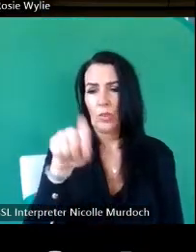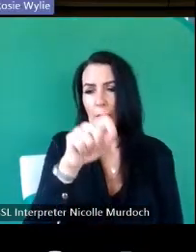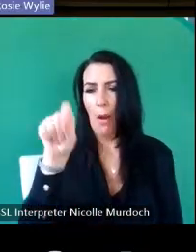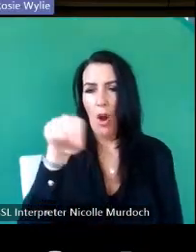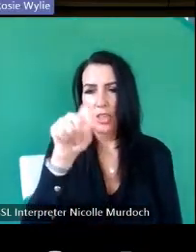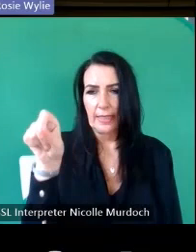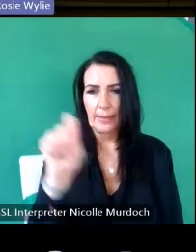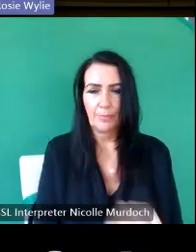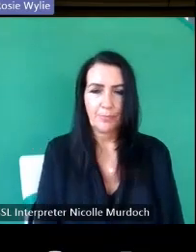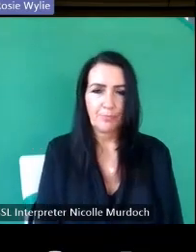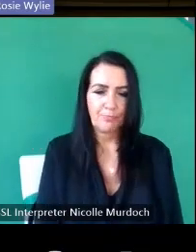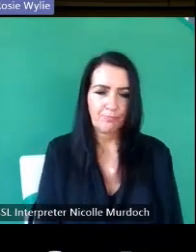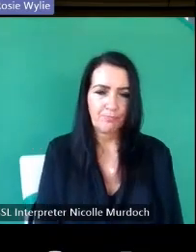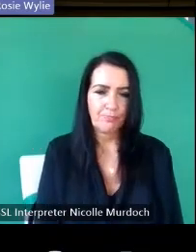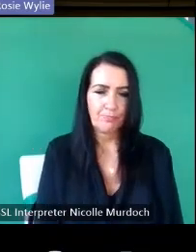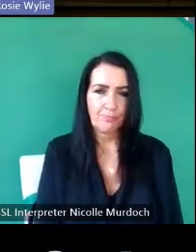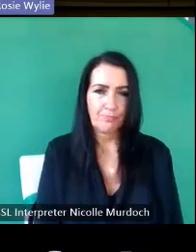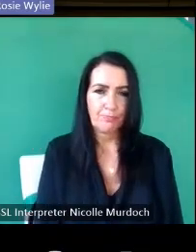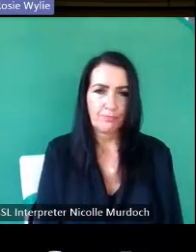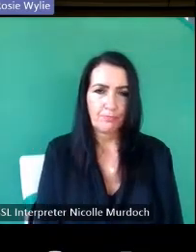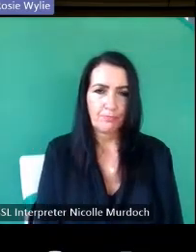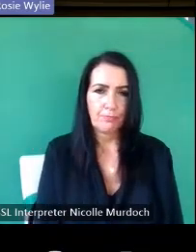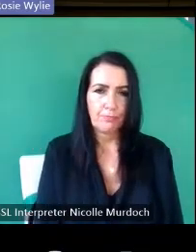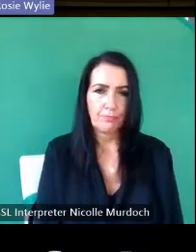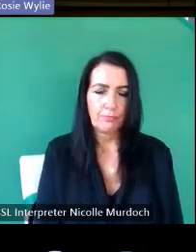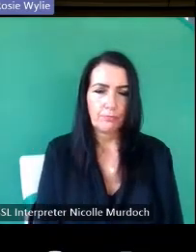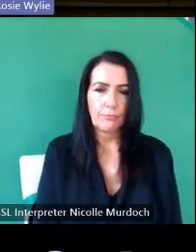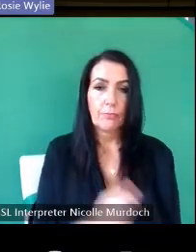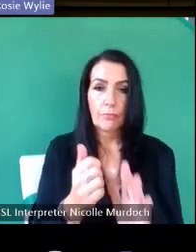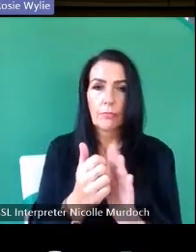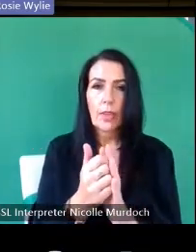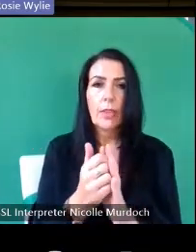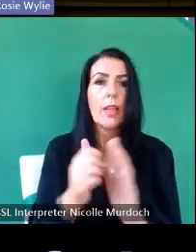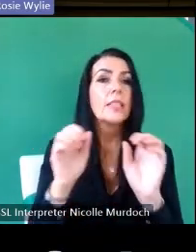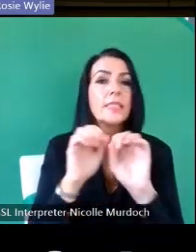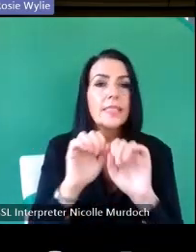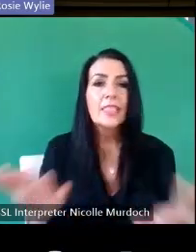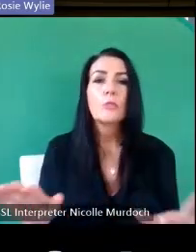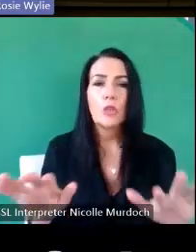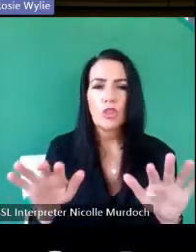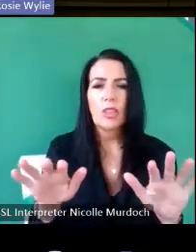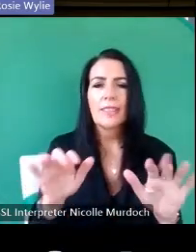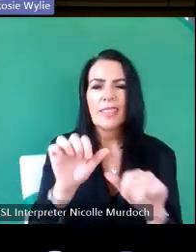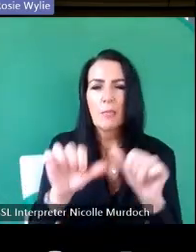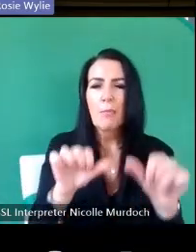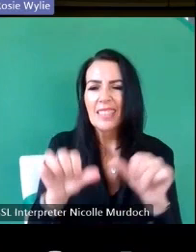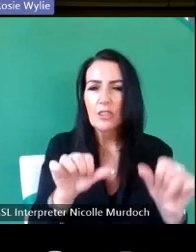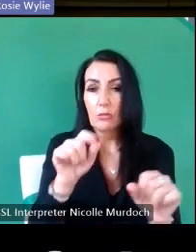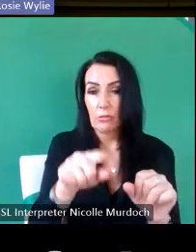I mentioned skill patterns uh and distributions this one here um found at Glasgow and found in